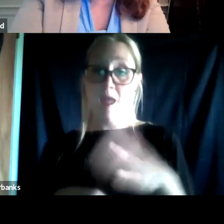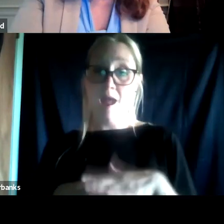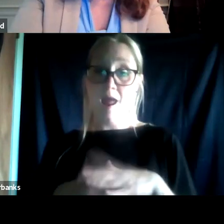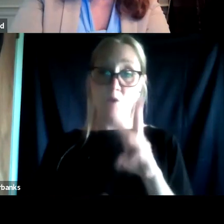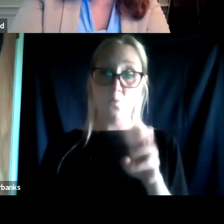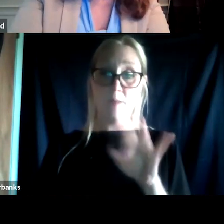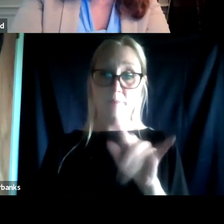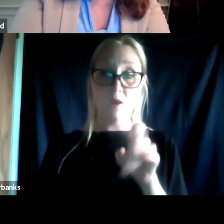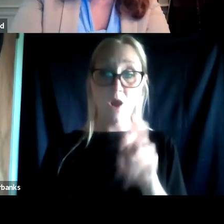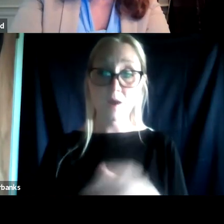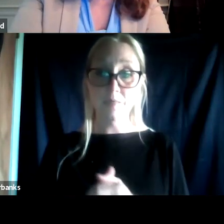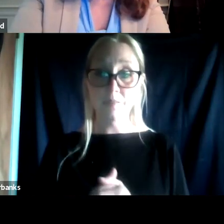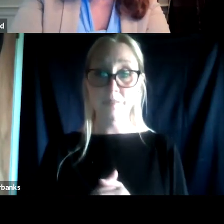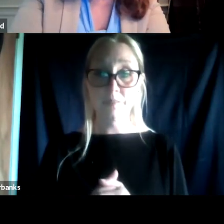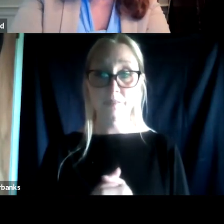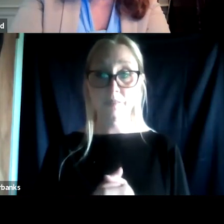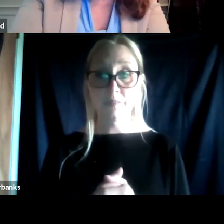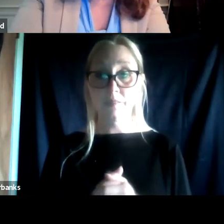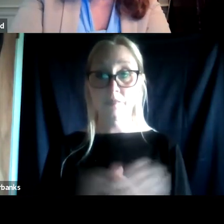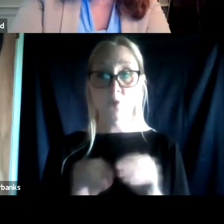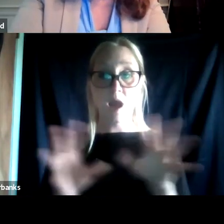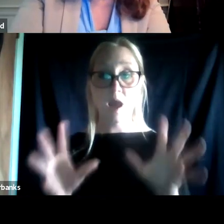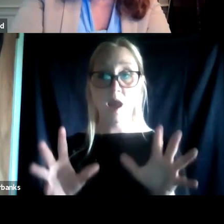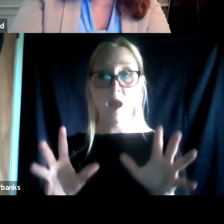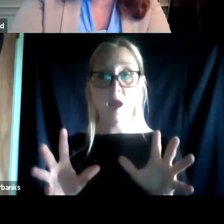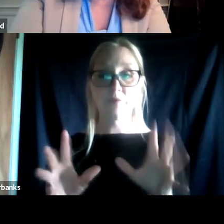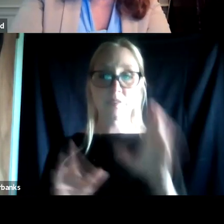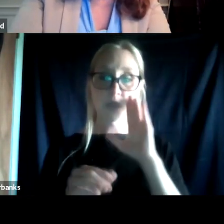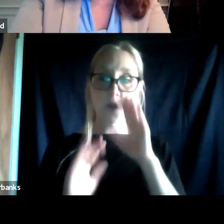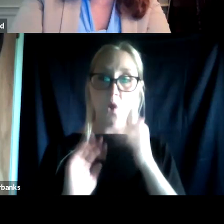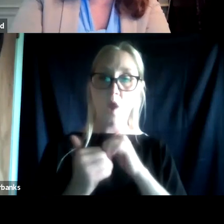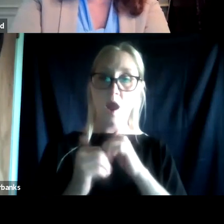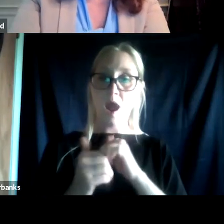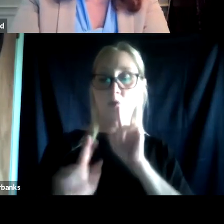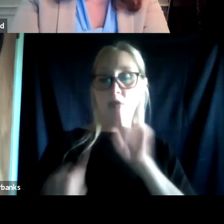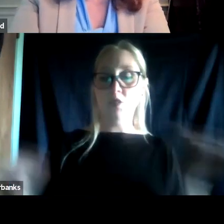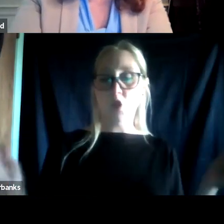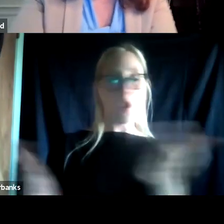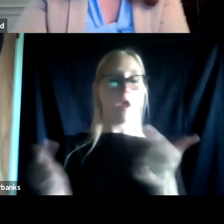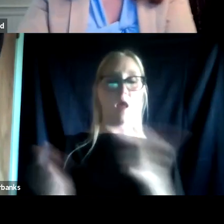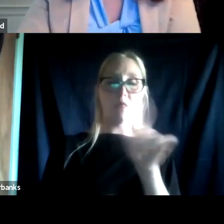So obviously, Dr. Chard and Dr. Stimmel know how to just answer all of your questions preemptively.